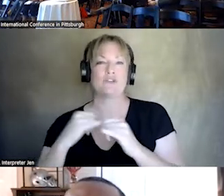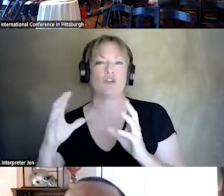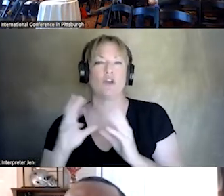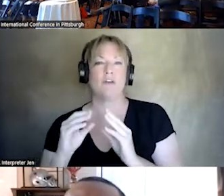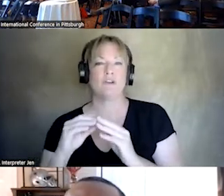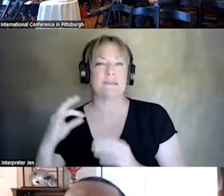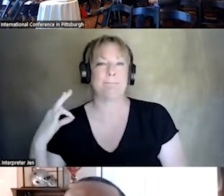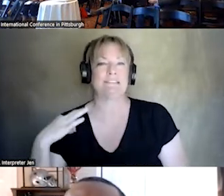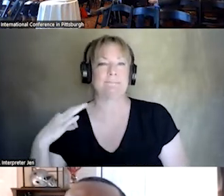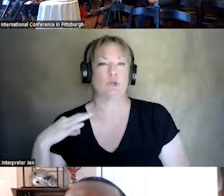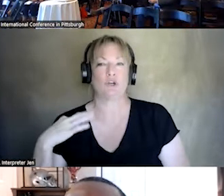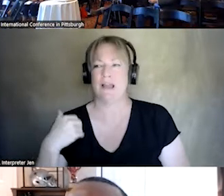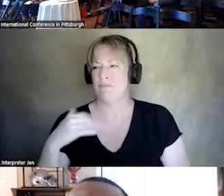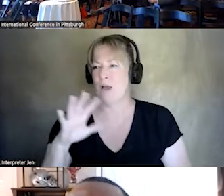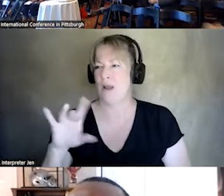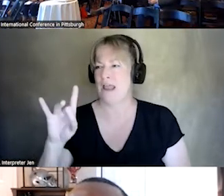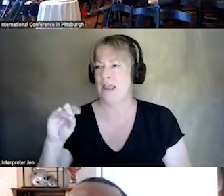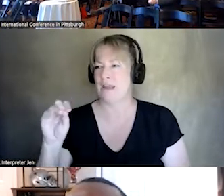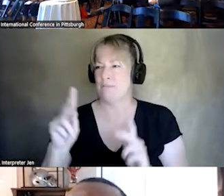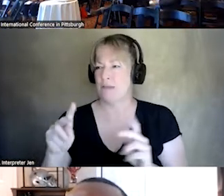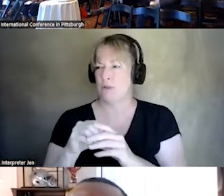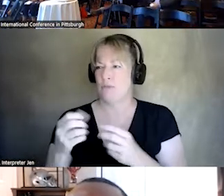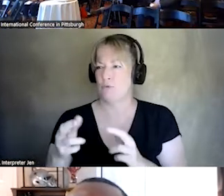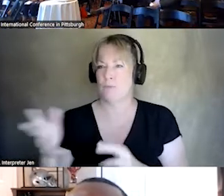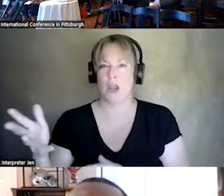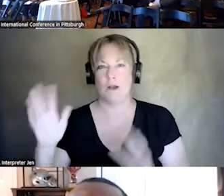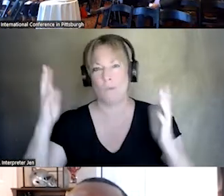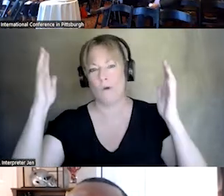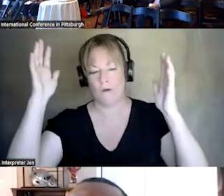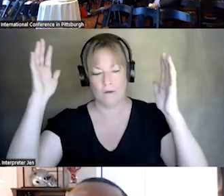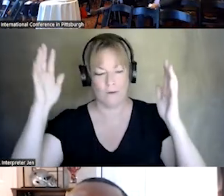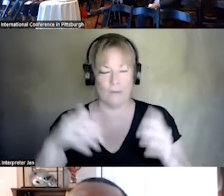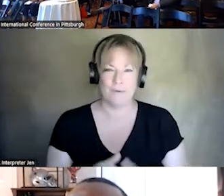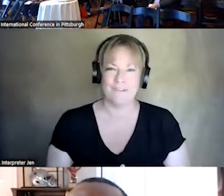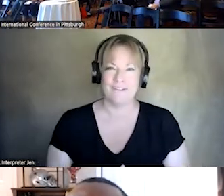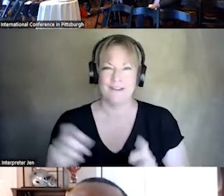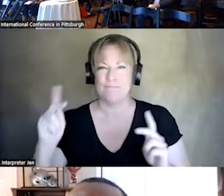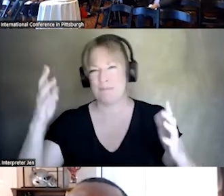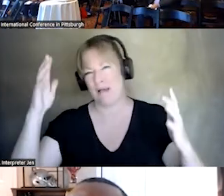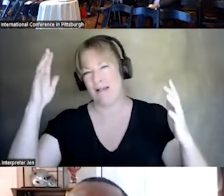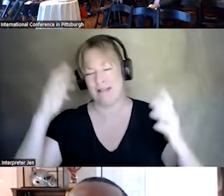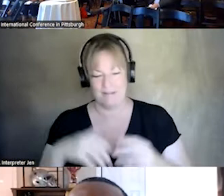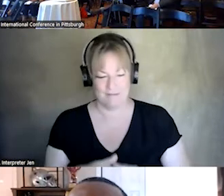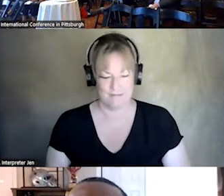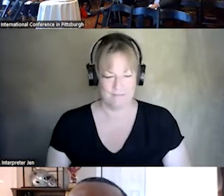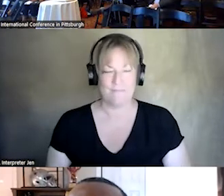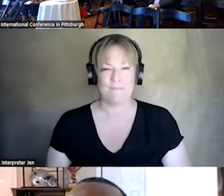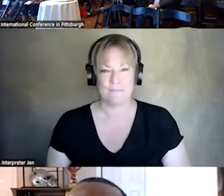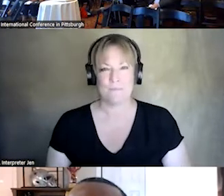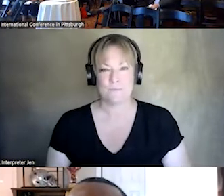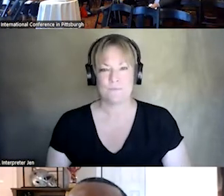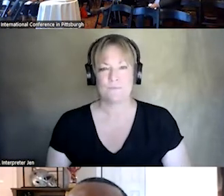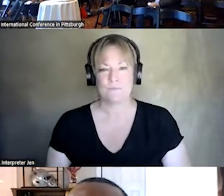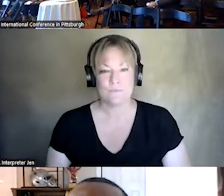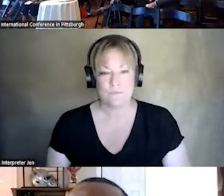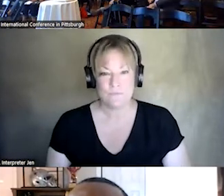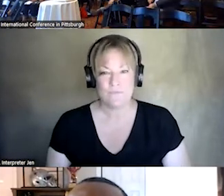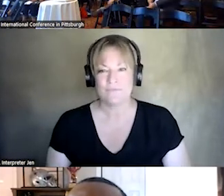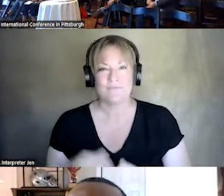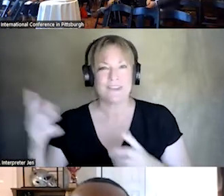ROUGHLY 80 PEOPLE IN THE ROOM THERE.